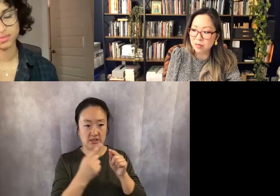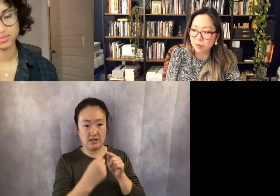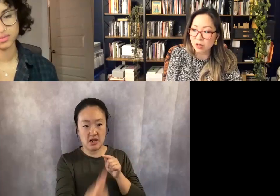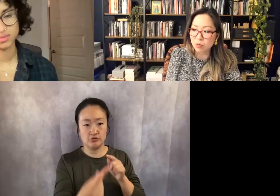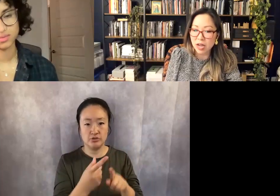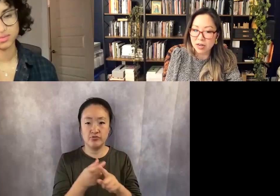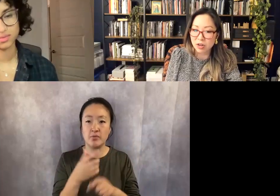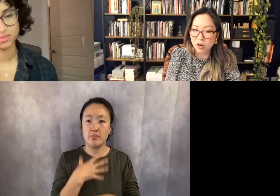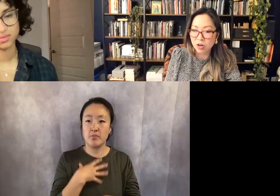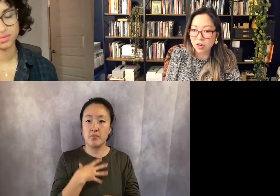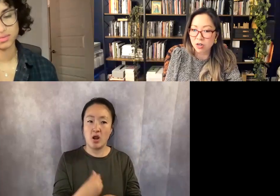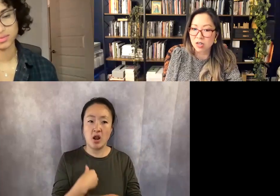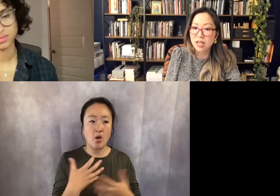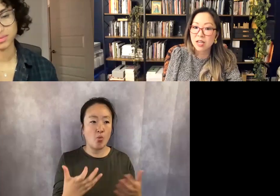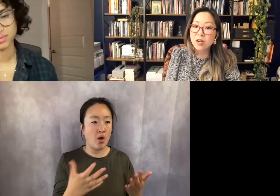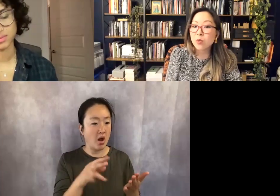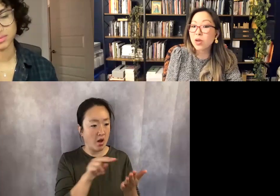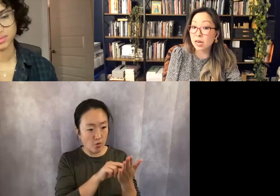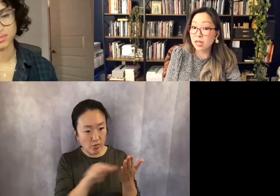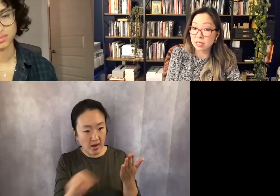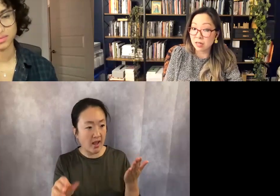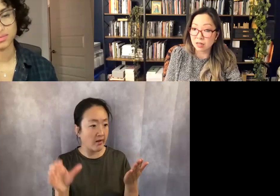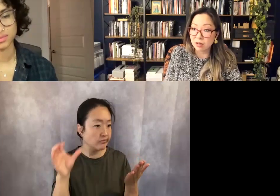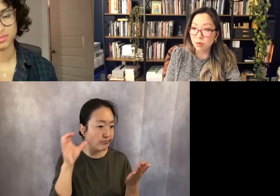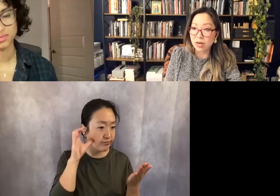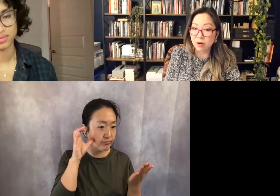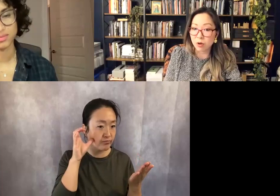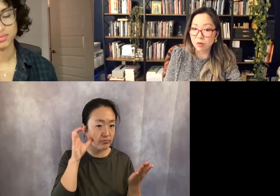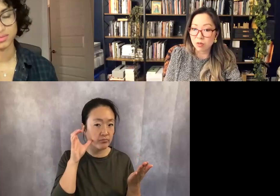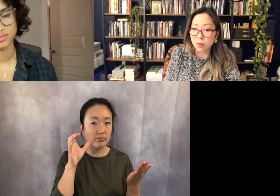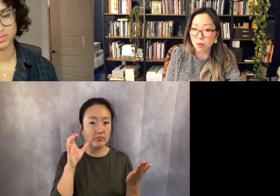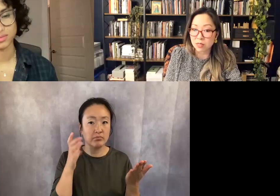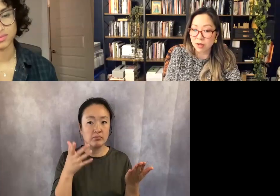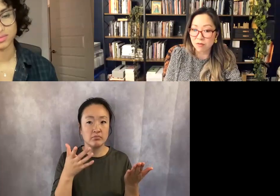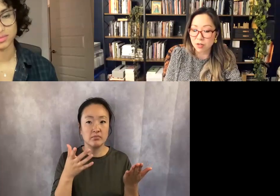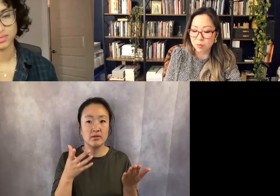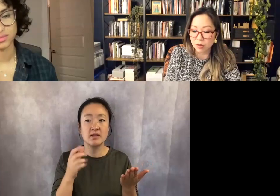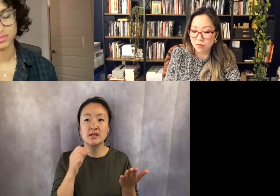to be read and heard in a way that I didn't when I wrote the poems in my first book.